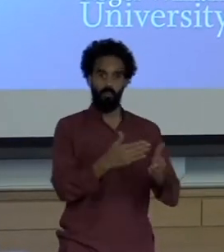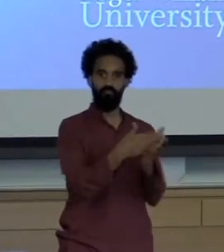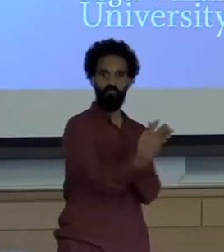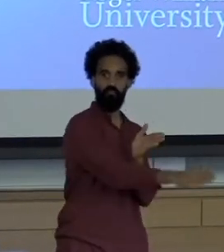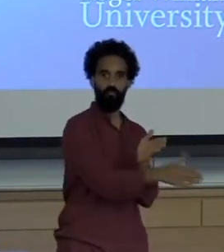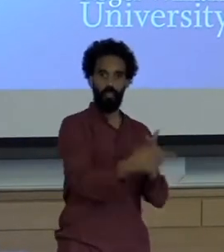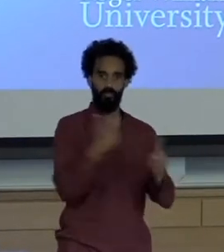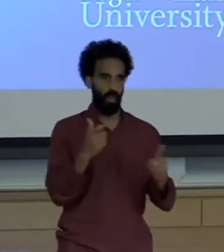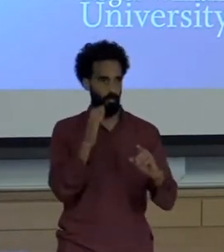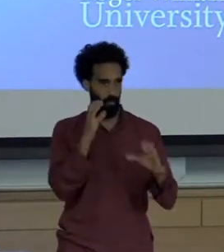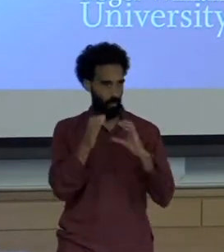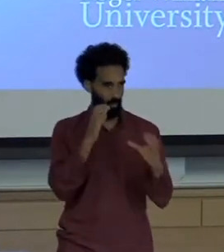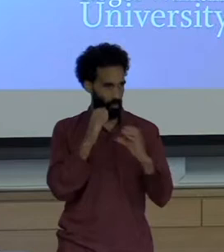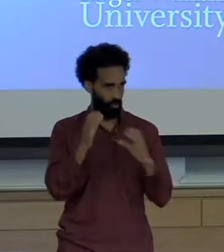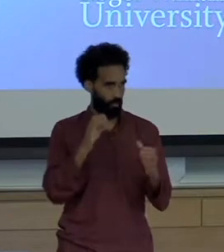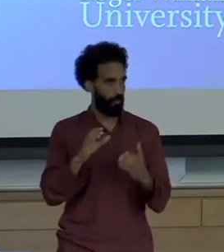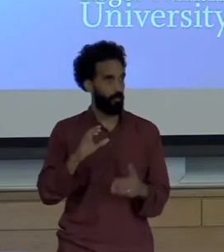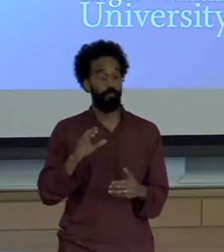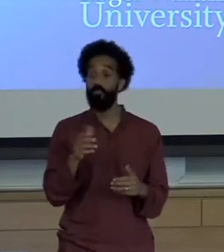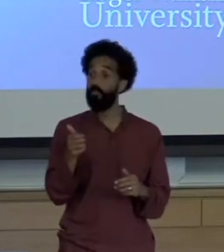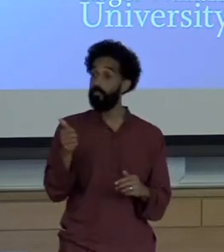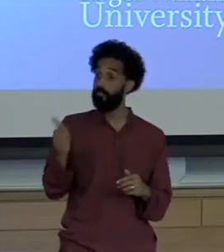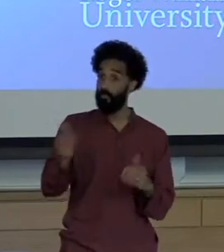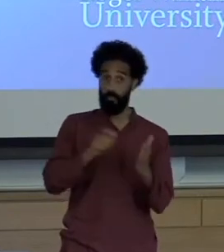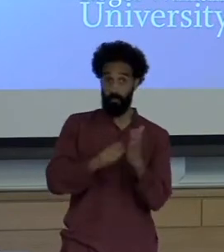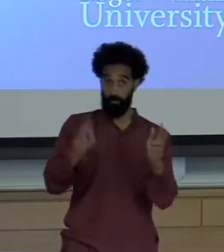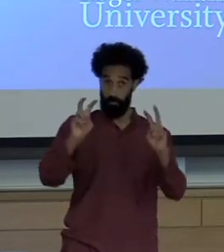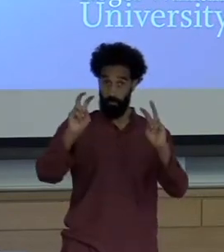She writes "I care about the next generation of journalists